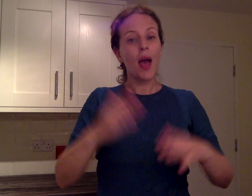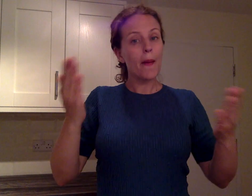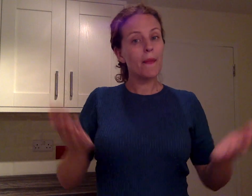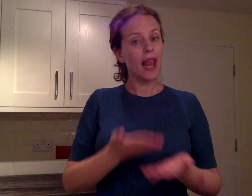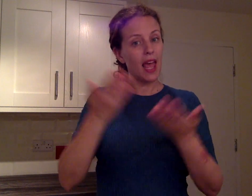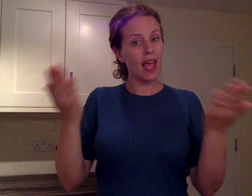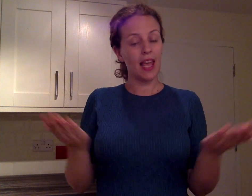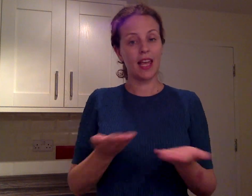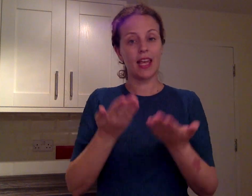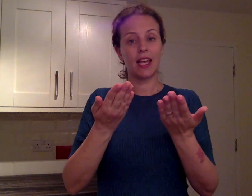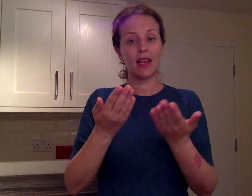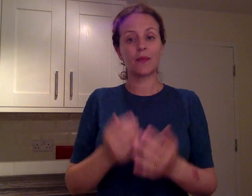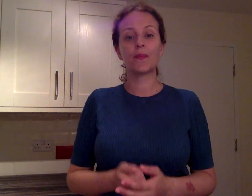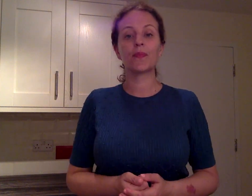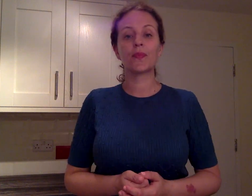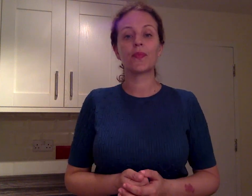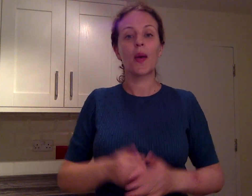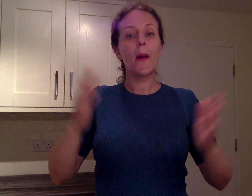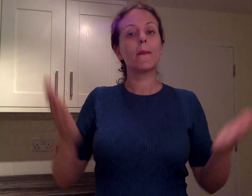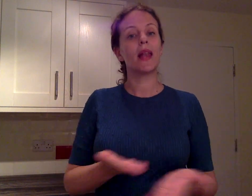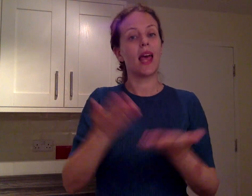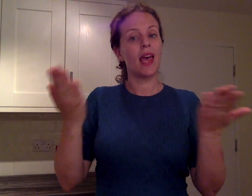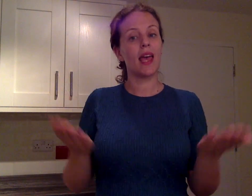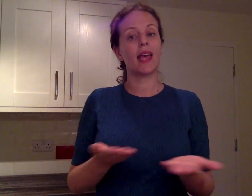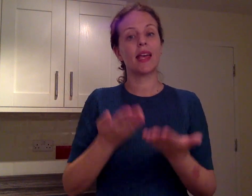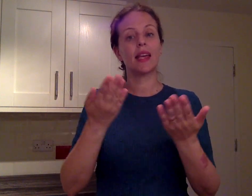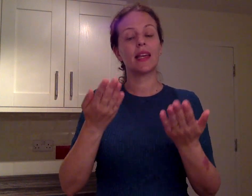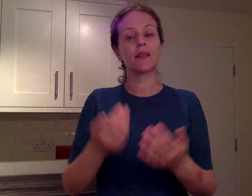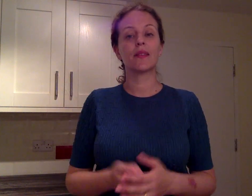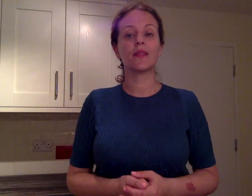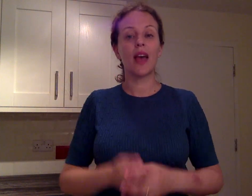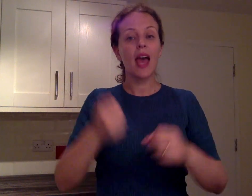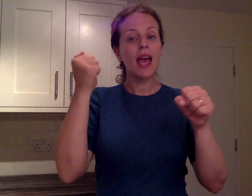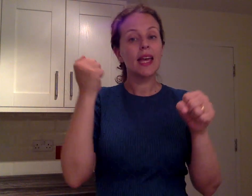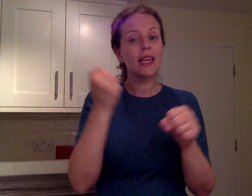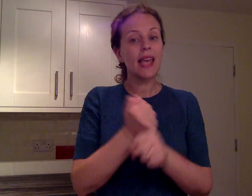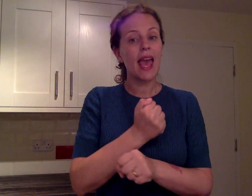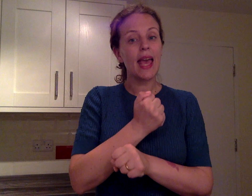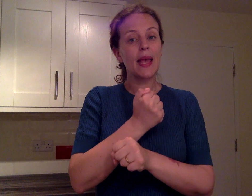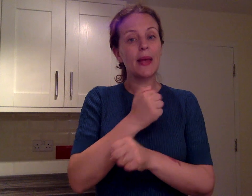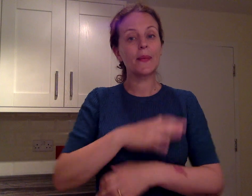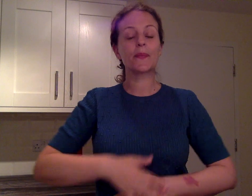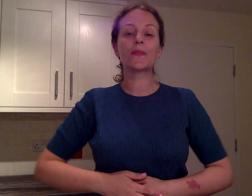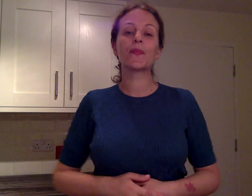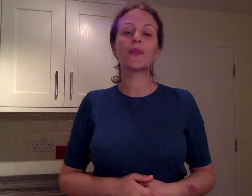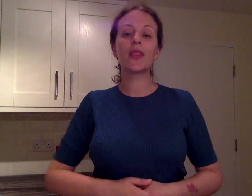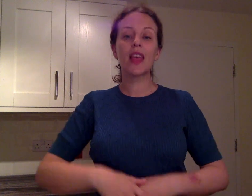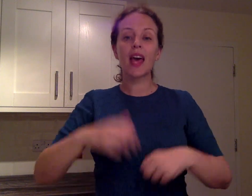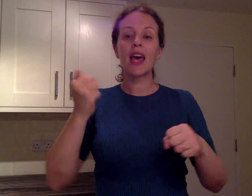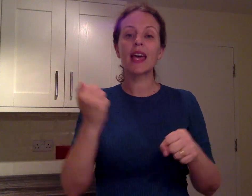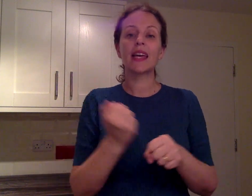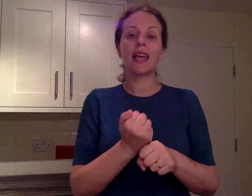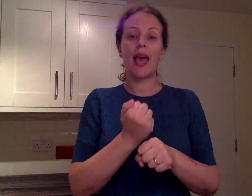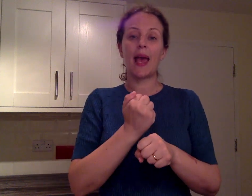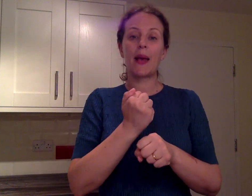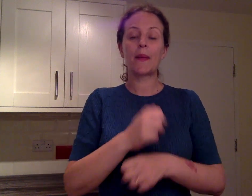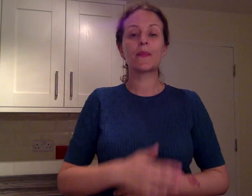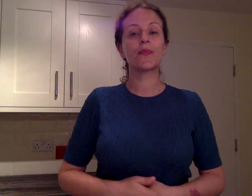PLAY GAME